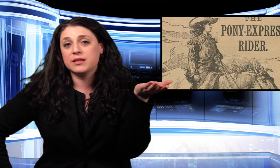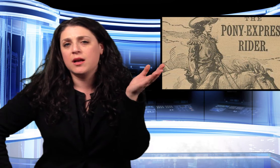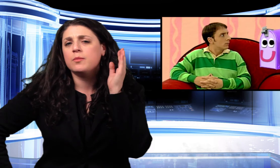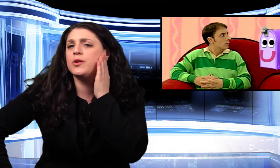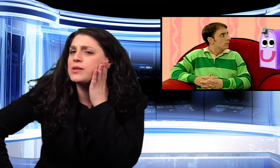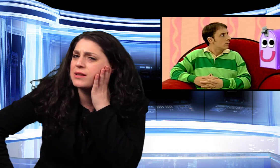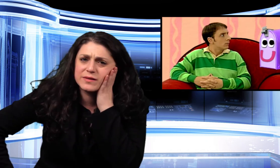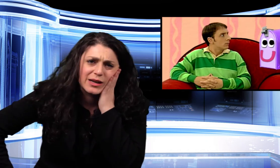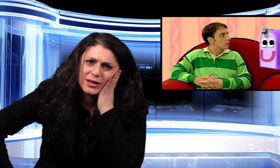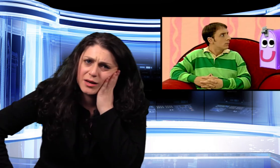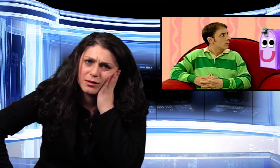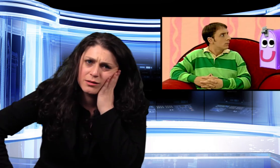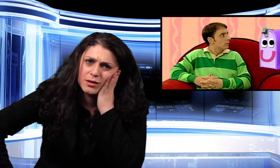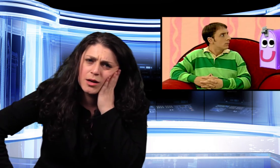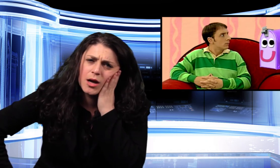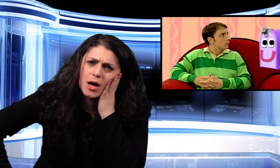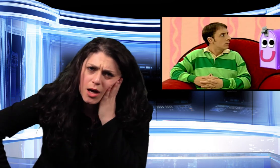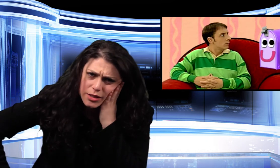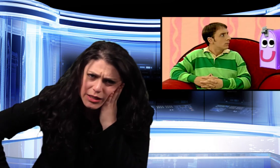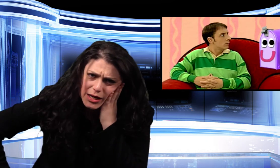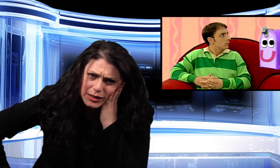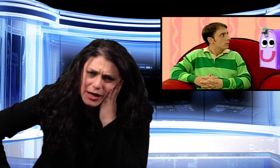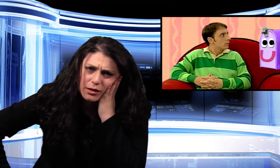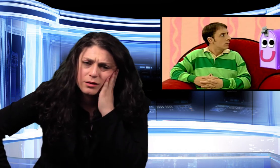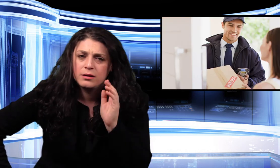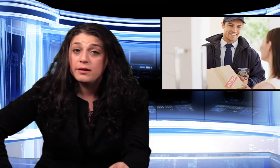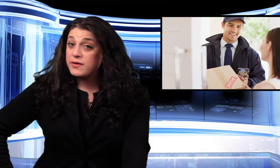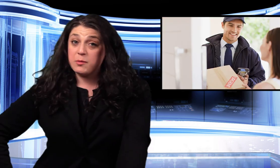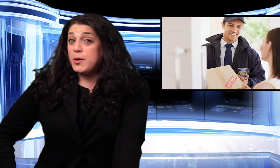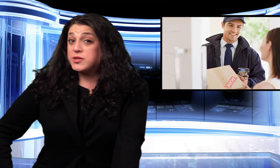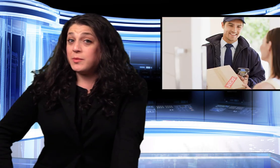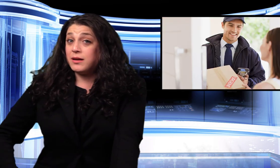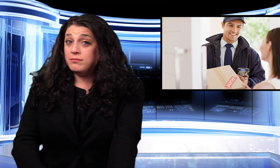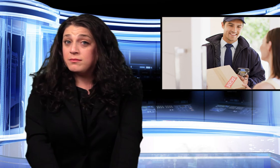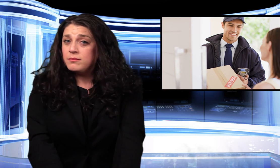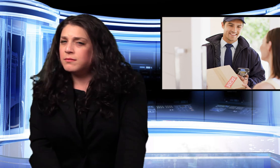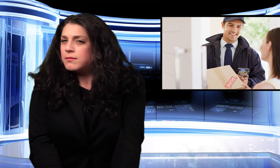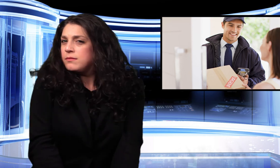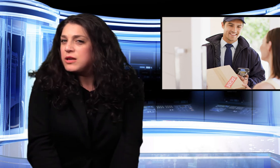He's gotta write notes. But who doesn't love to get a letter? Ahhhh, to get a letter. And from a postal man?